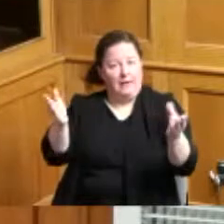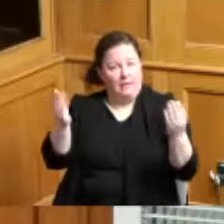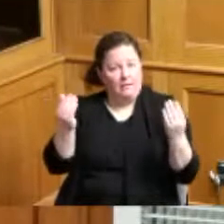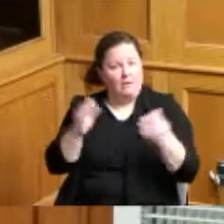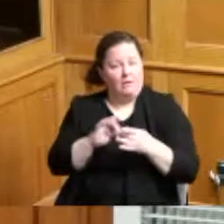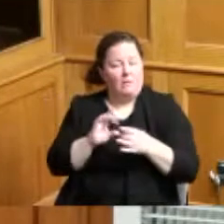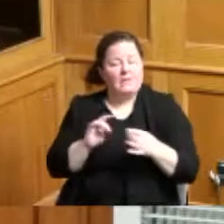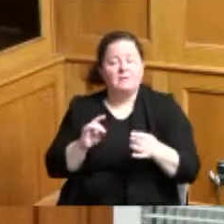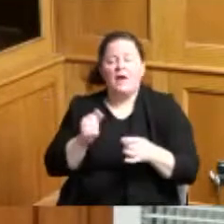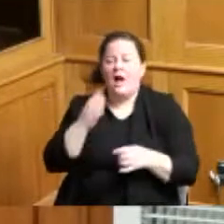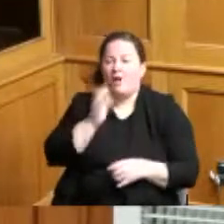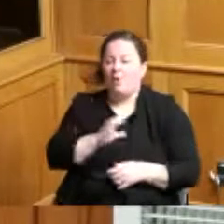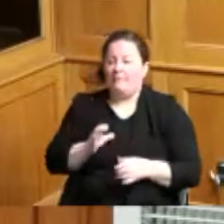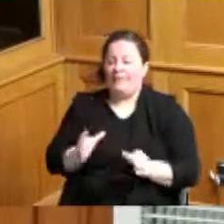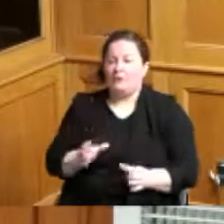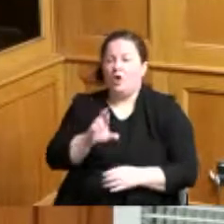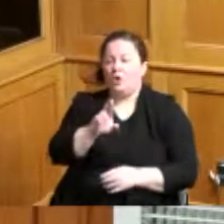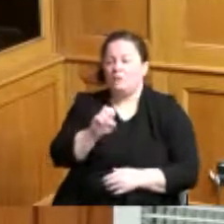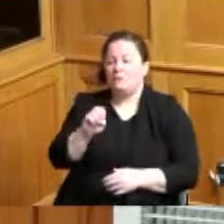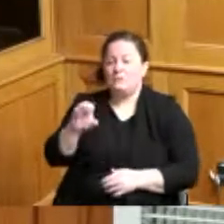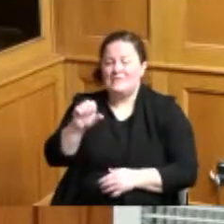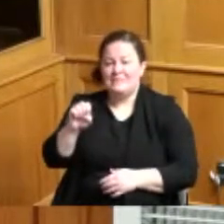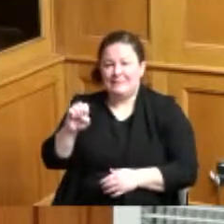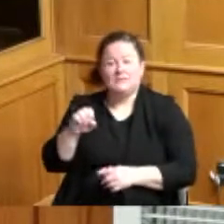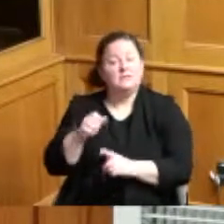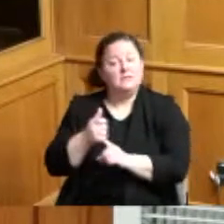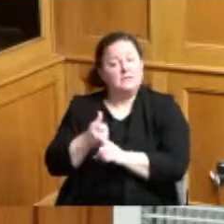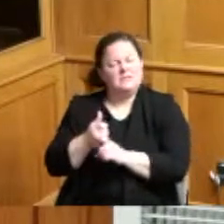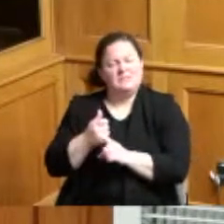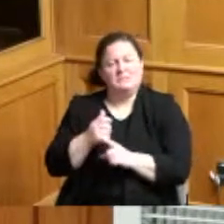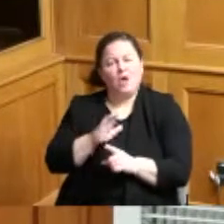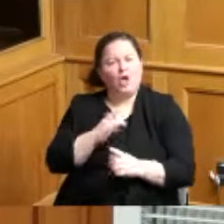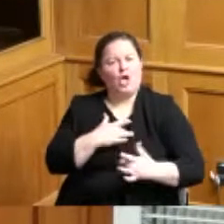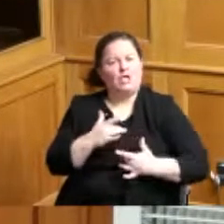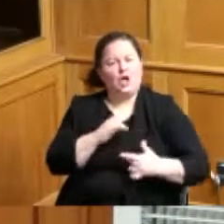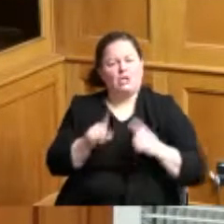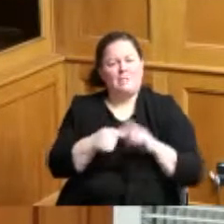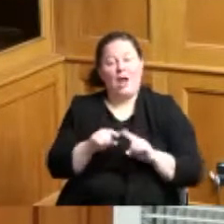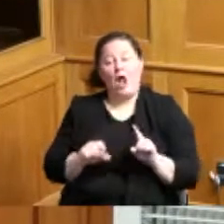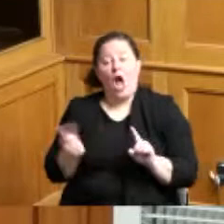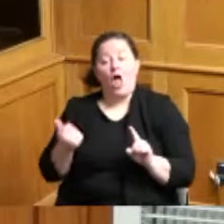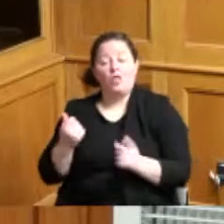expressed some concerns about how we might make some other funding options available to cover this